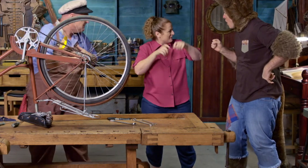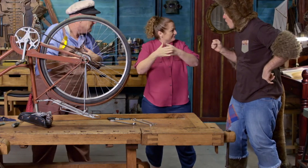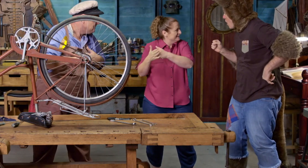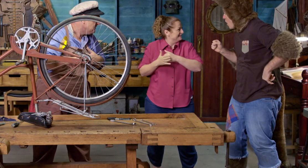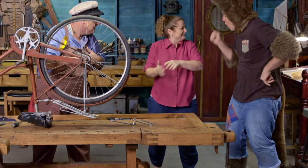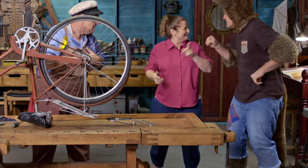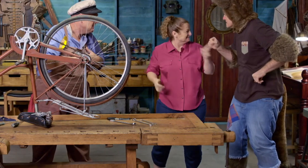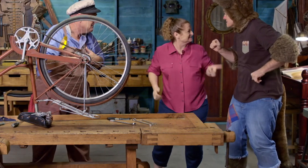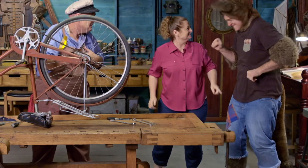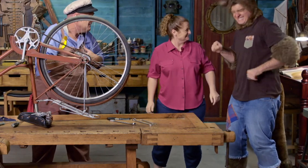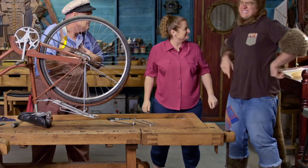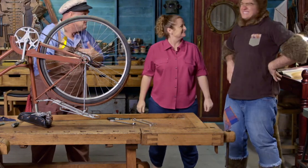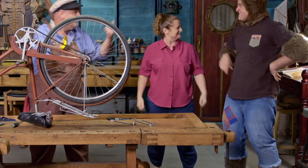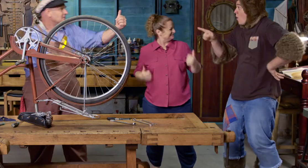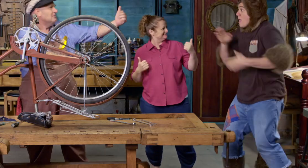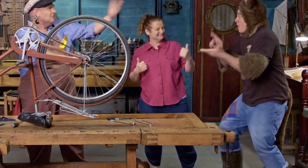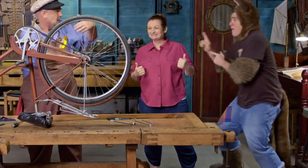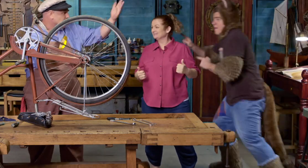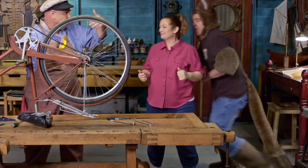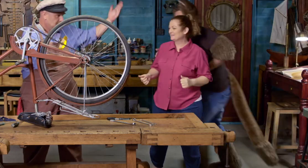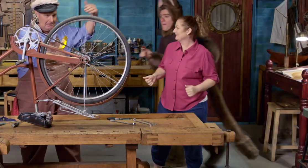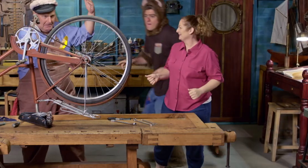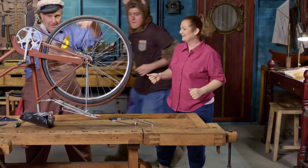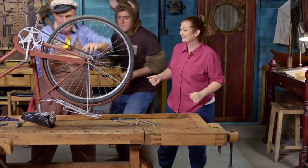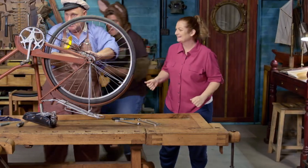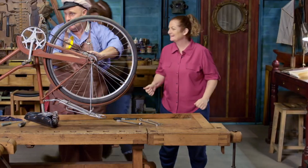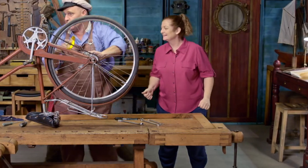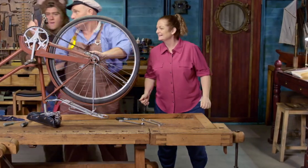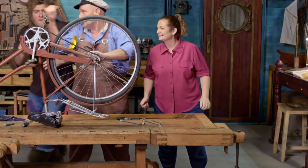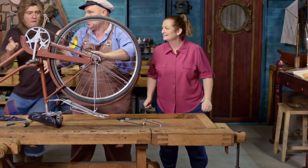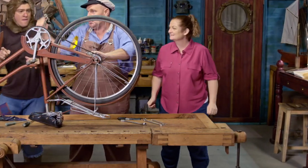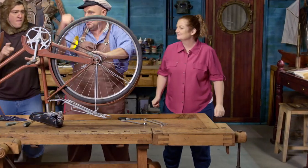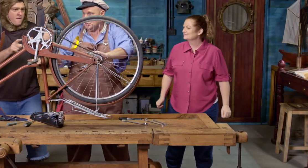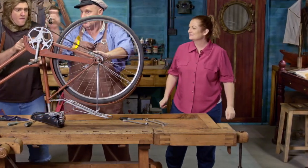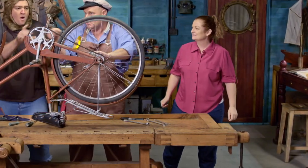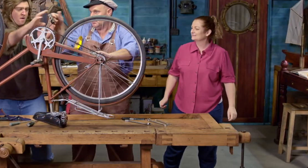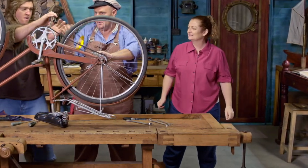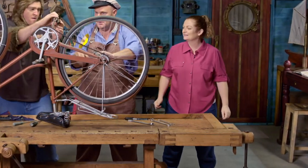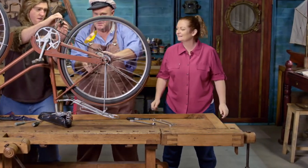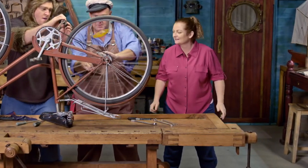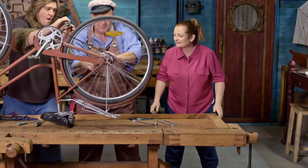You've become an expert at fixing things. Now, come over here. Can you pull the pedal? OK.